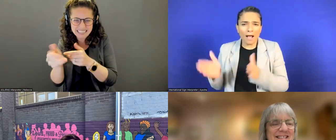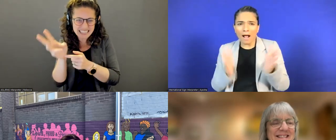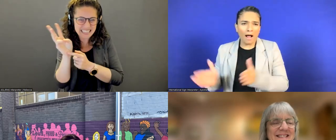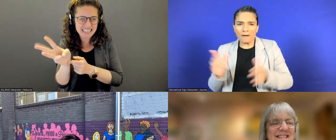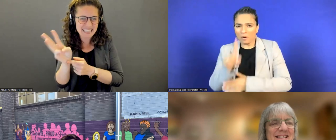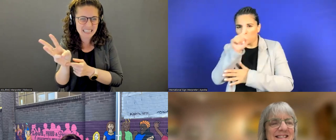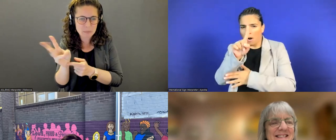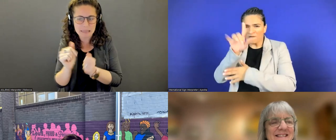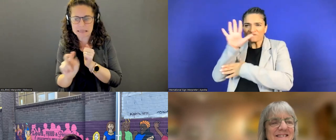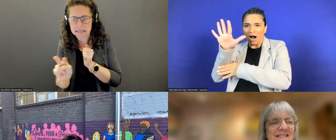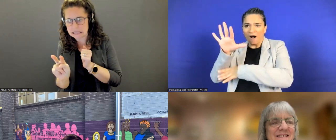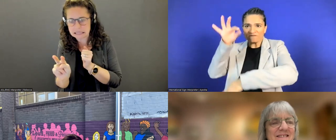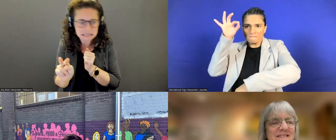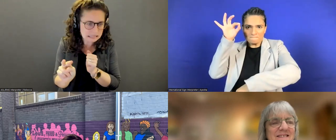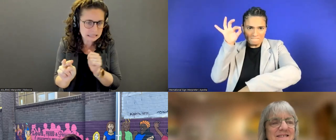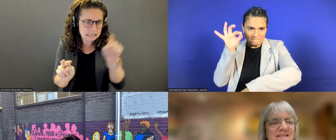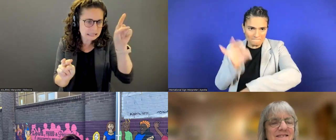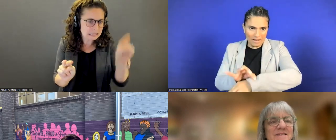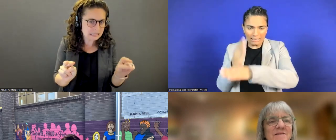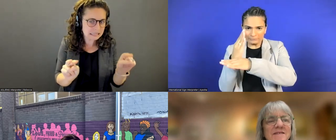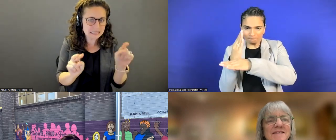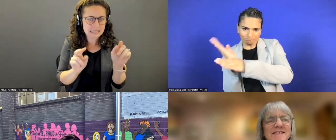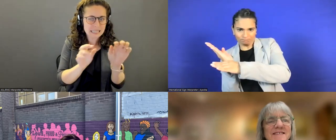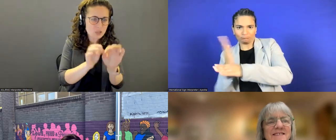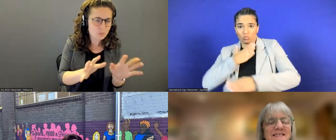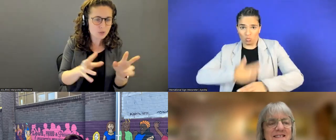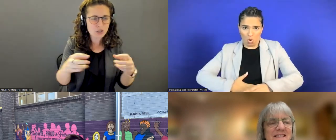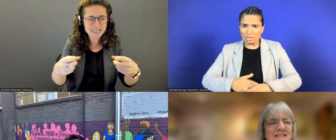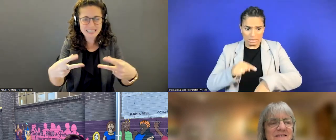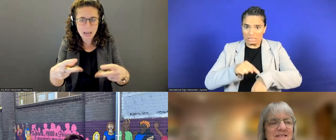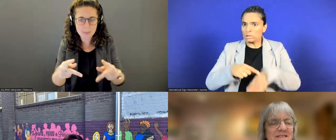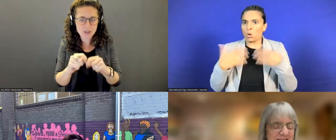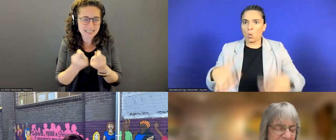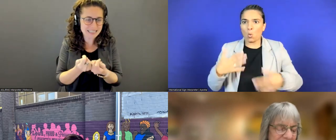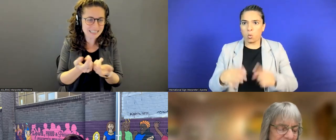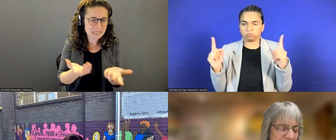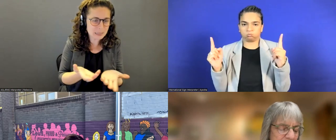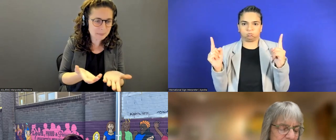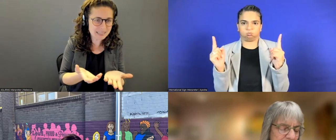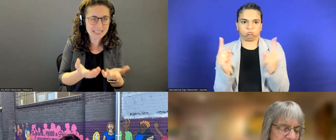But we do have our interpreters and captioning team, if they're still good to go, we can